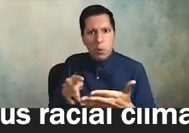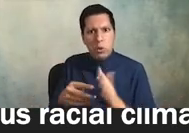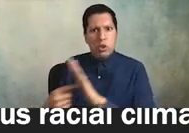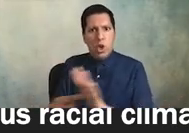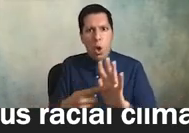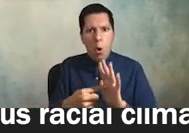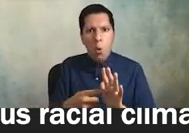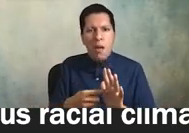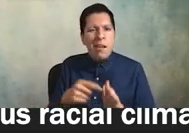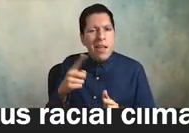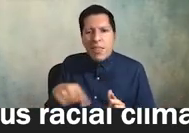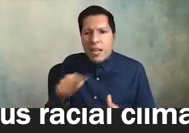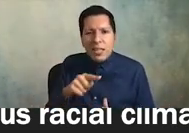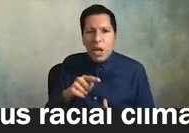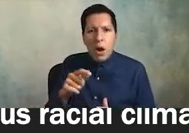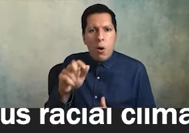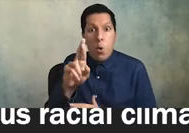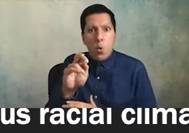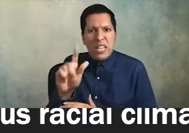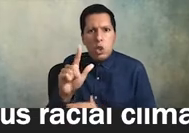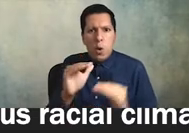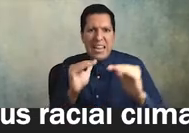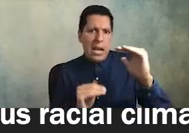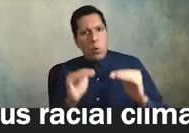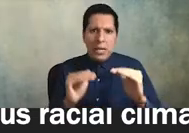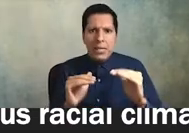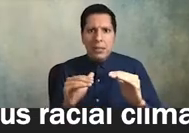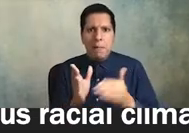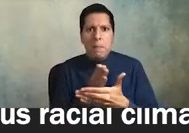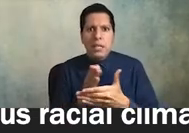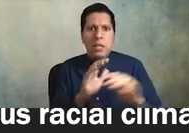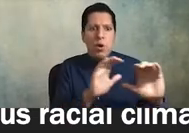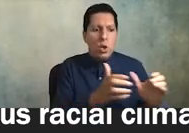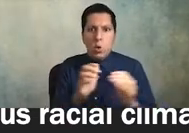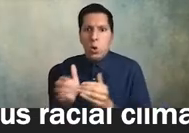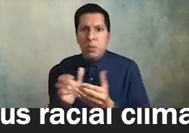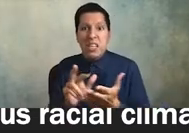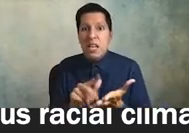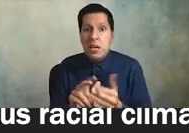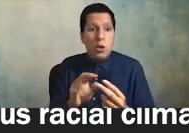racial inequities between and among groups on either student outcomes or employee outcomes